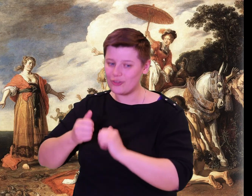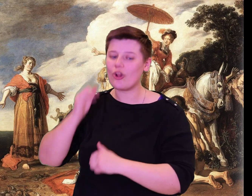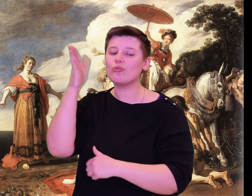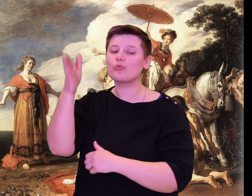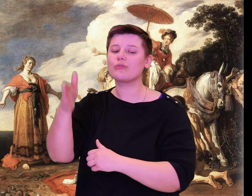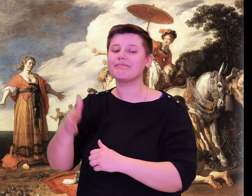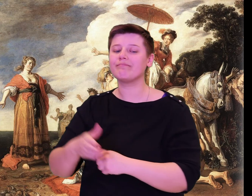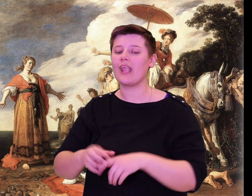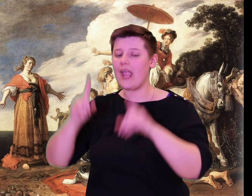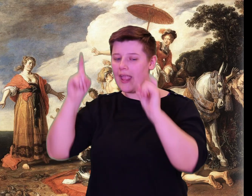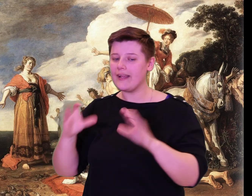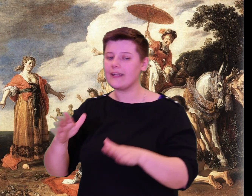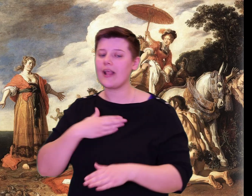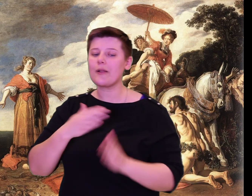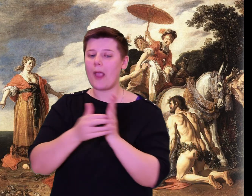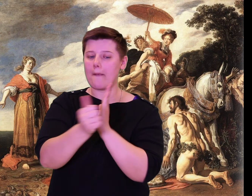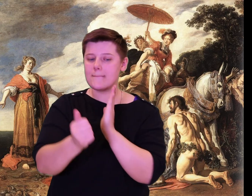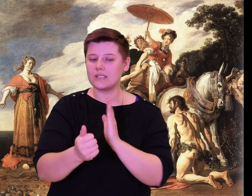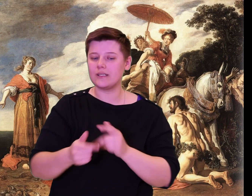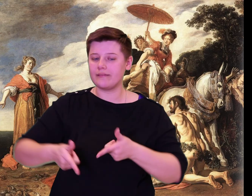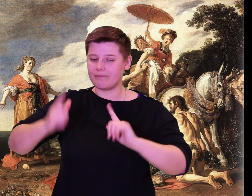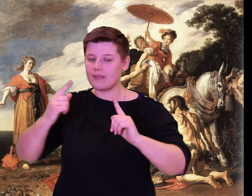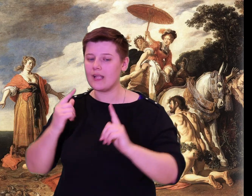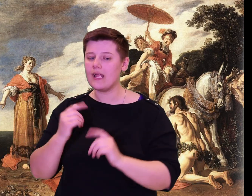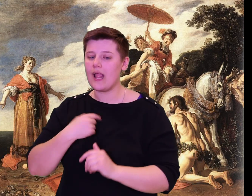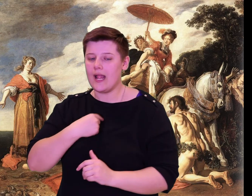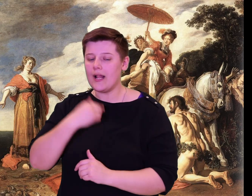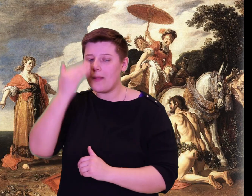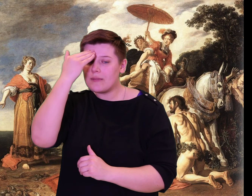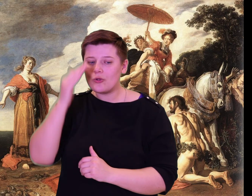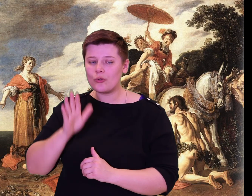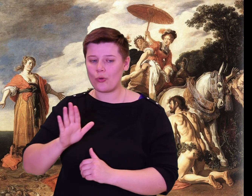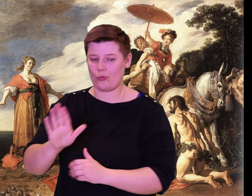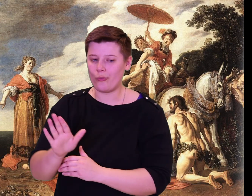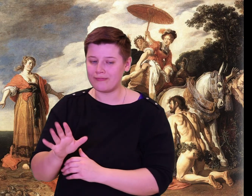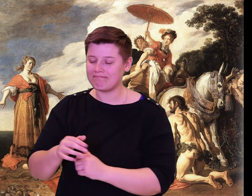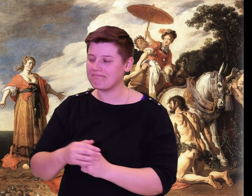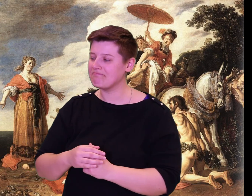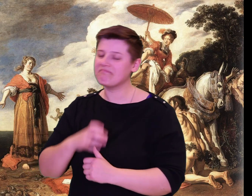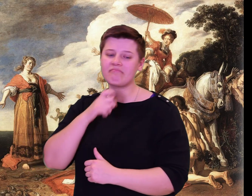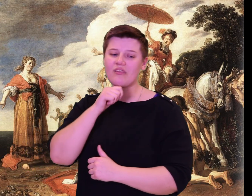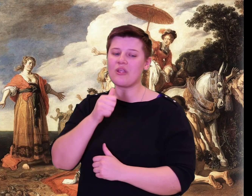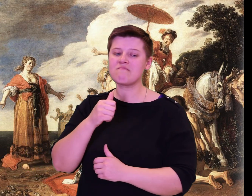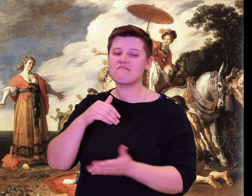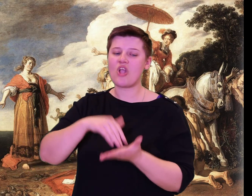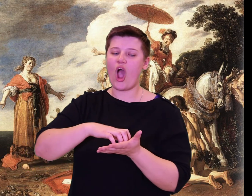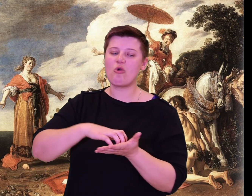Come on! In boxing, wrestling, or sprinting, I will compete with anyone,